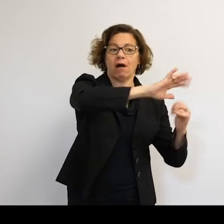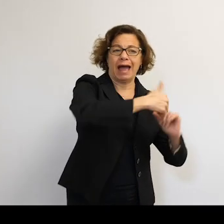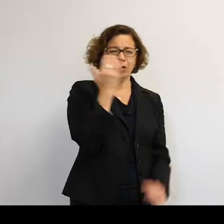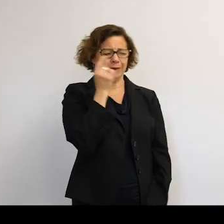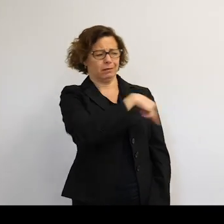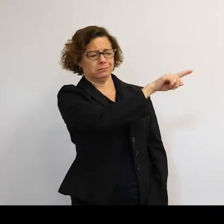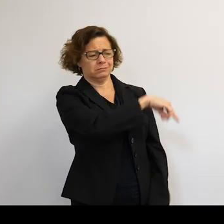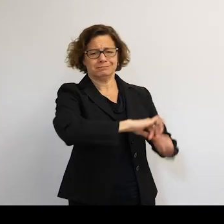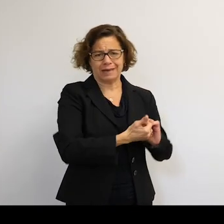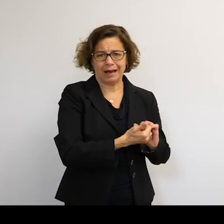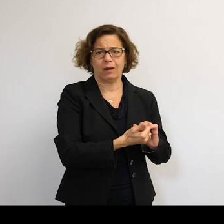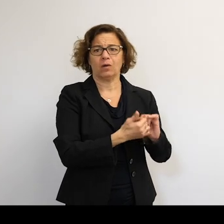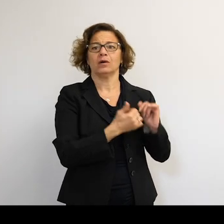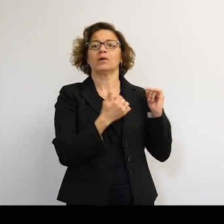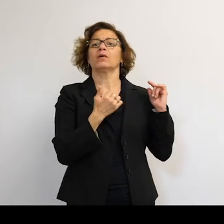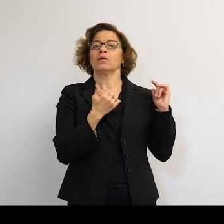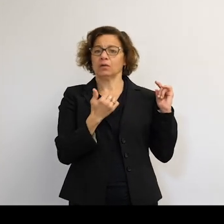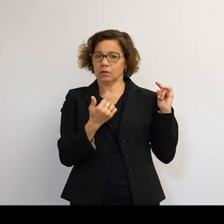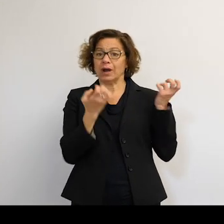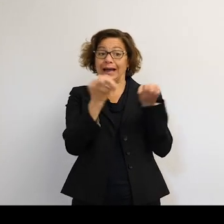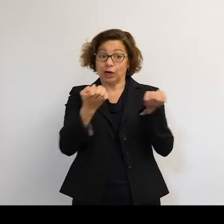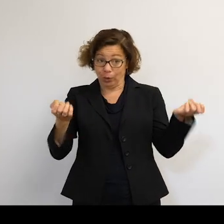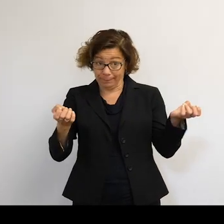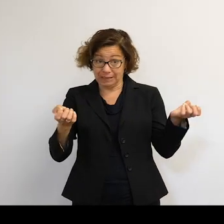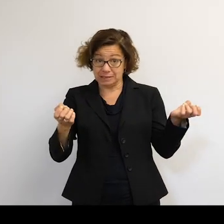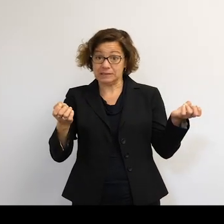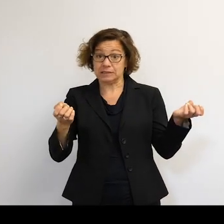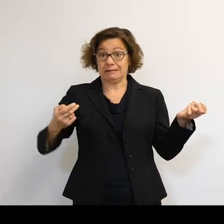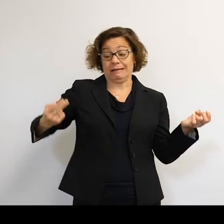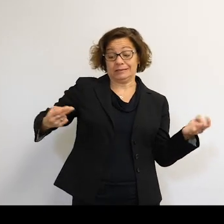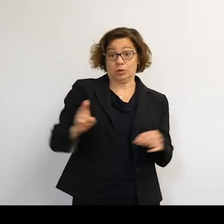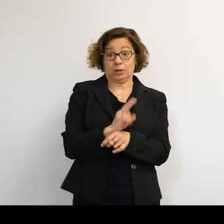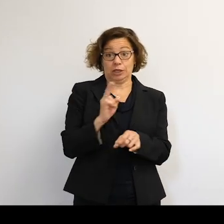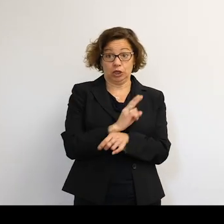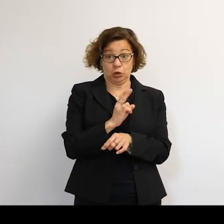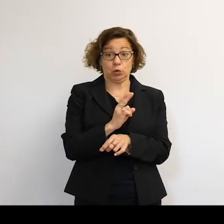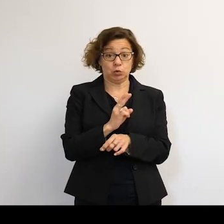The only equipment historically and mostly now capable